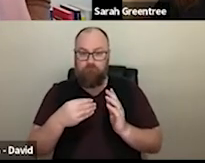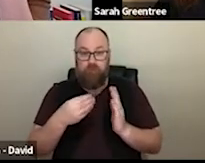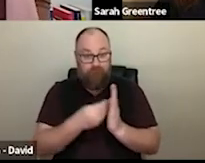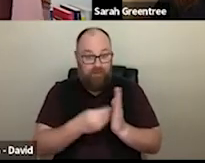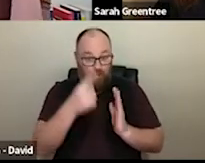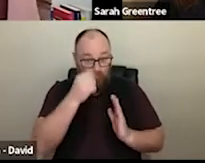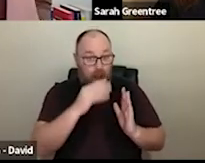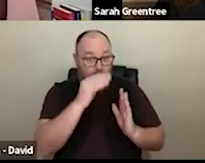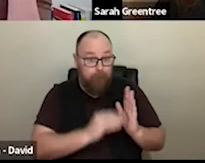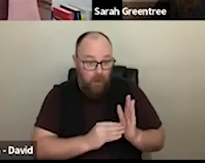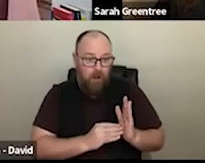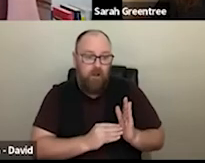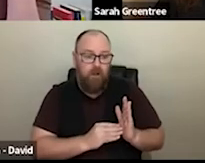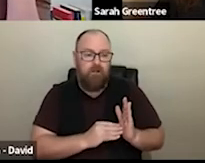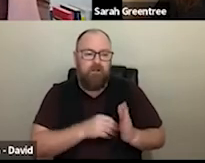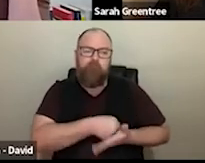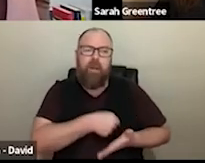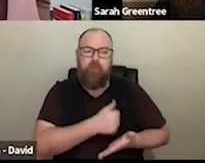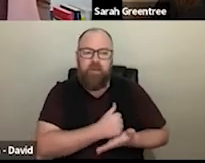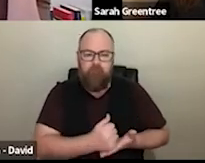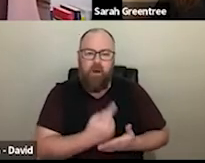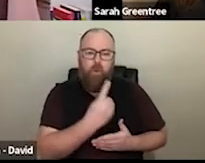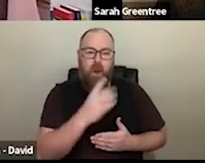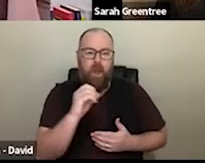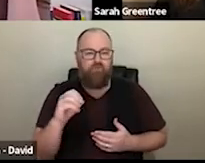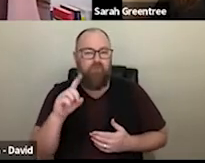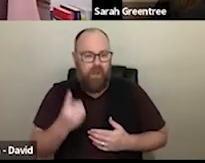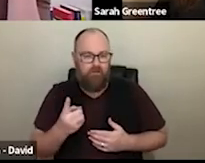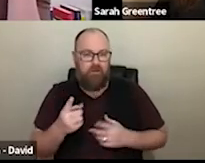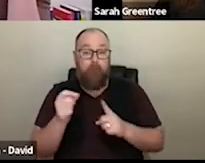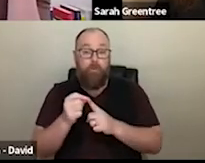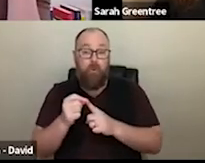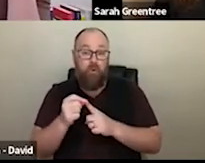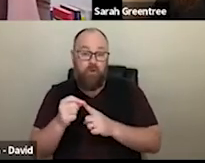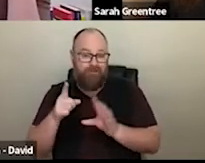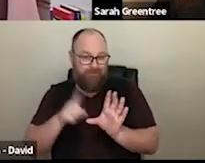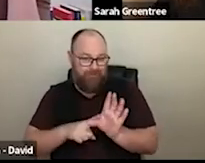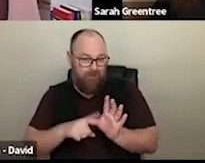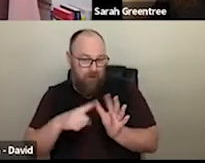The minimum, eligible ground request for the program is 100,000 per year, and the maximum request per year is 520,000. 400,000 per year, and the maximum request